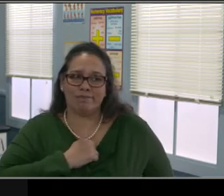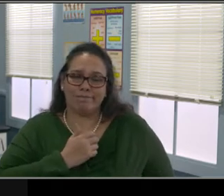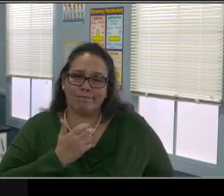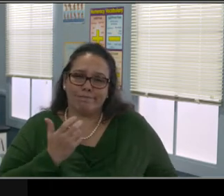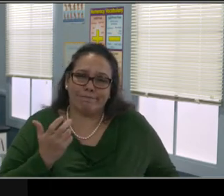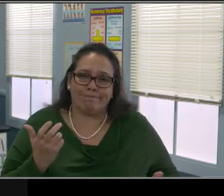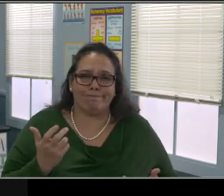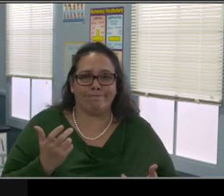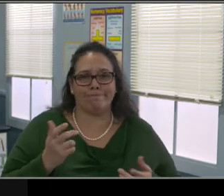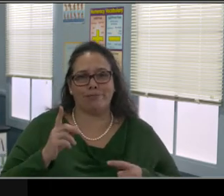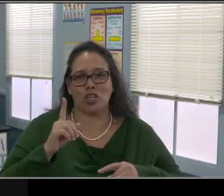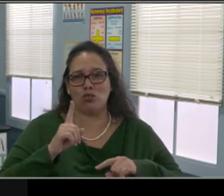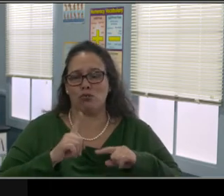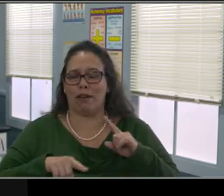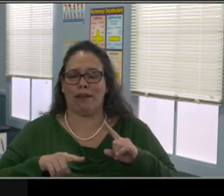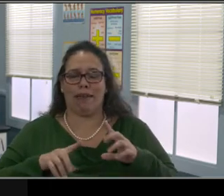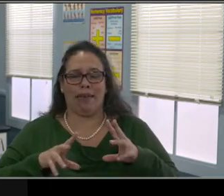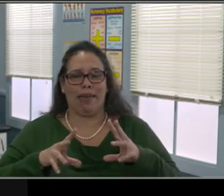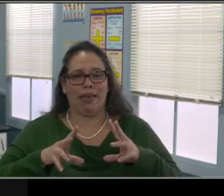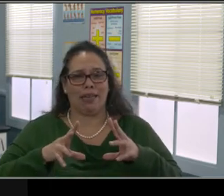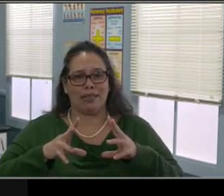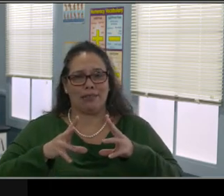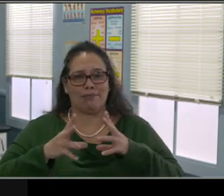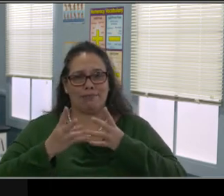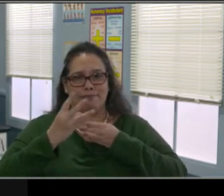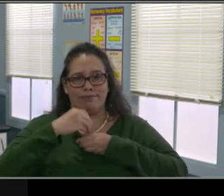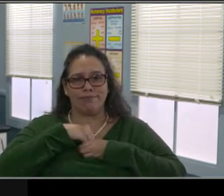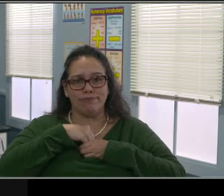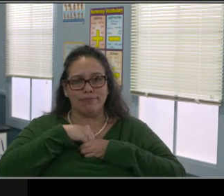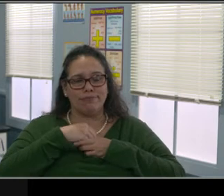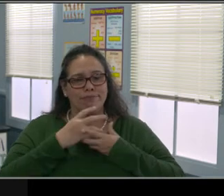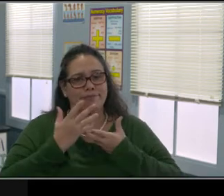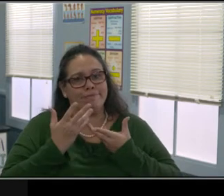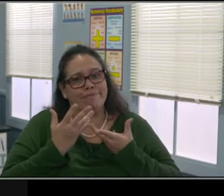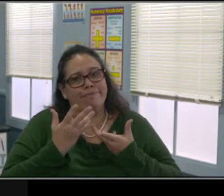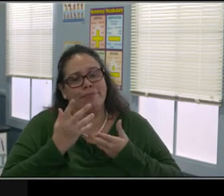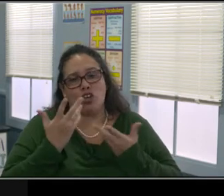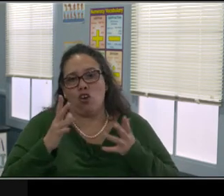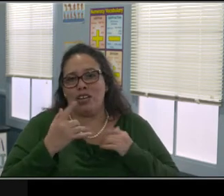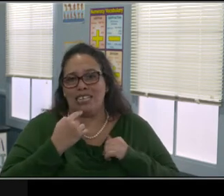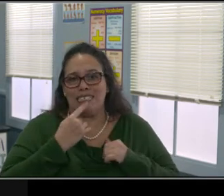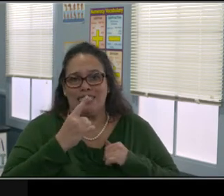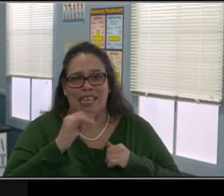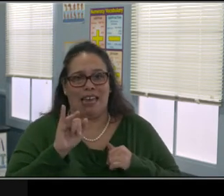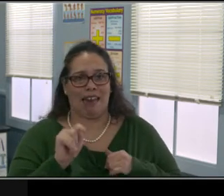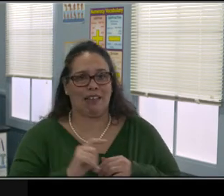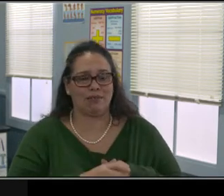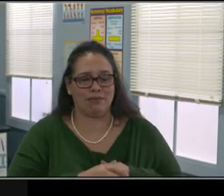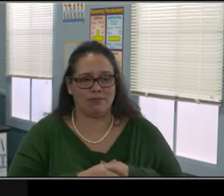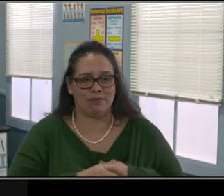Therefore, we must separate the emotion of anger from the behavior that is so often displayed